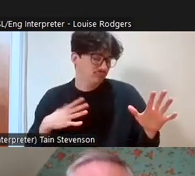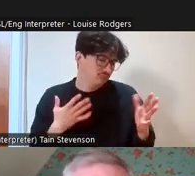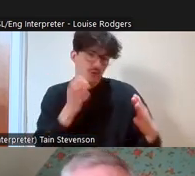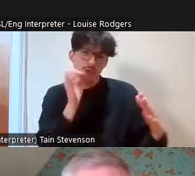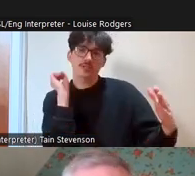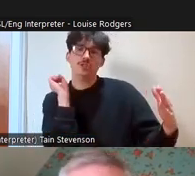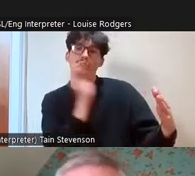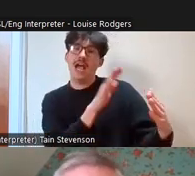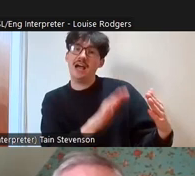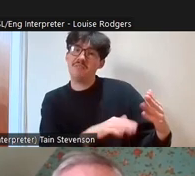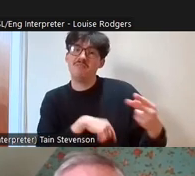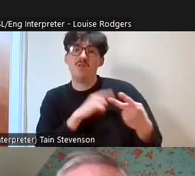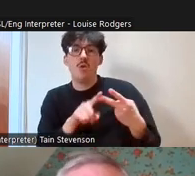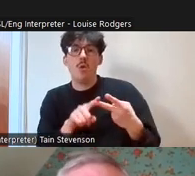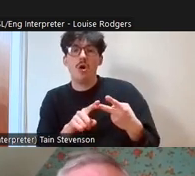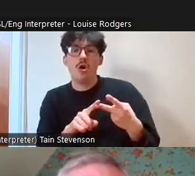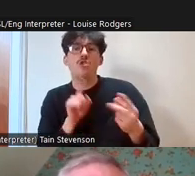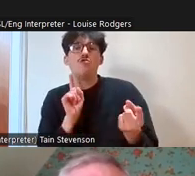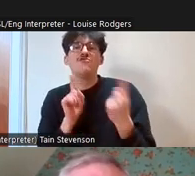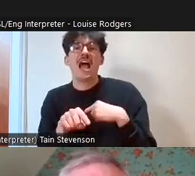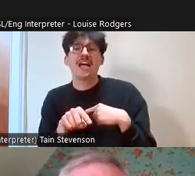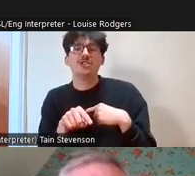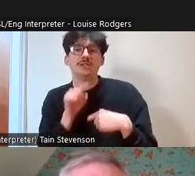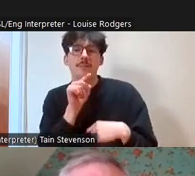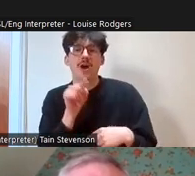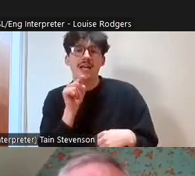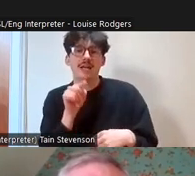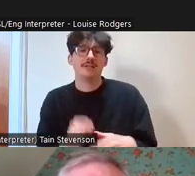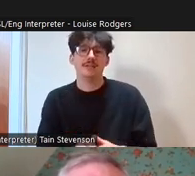function or you can use the reaction list, I'm going to demonstrate here, there's something if